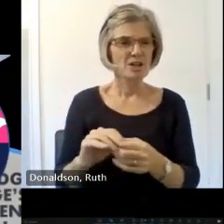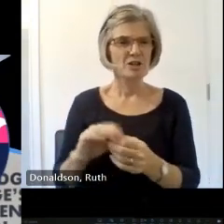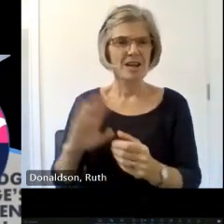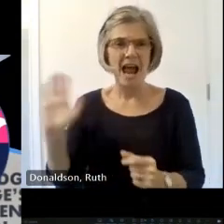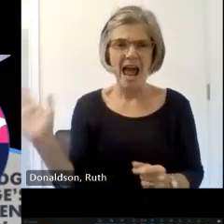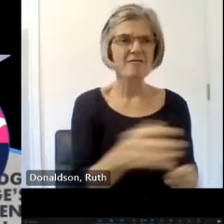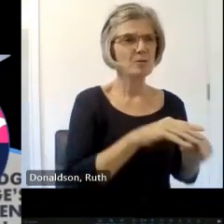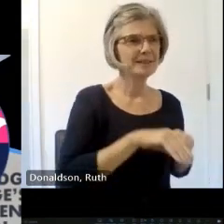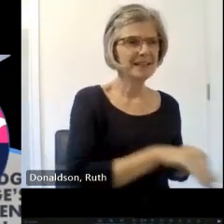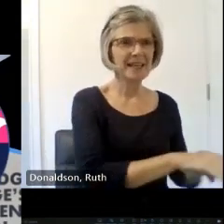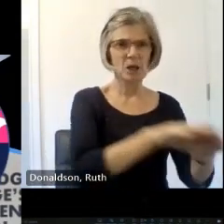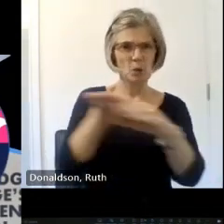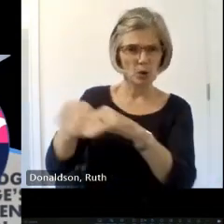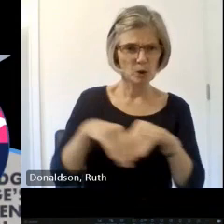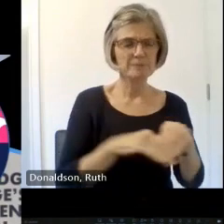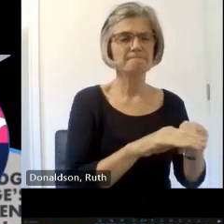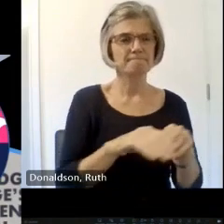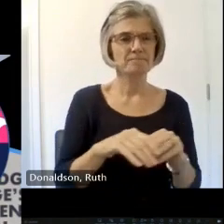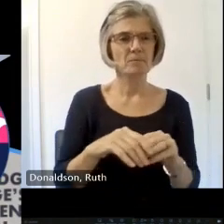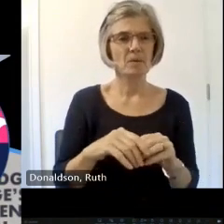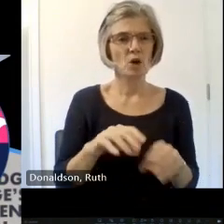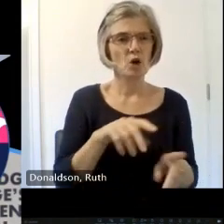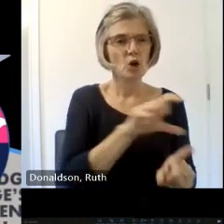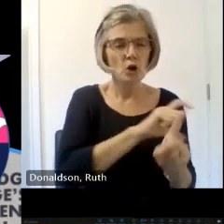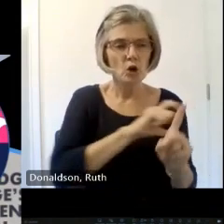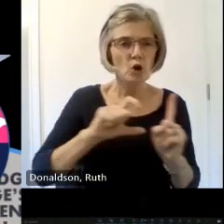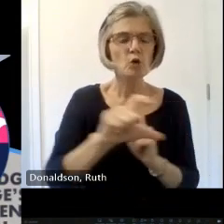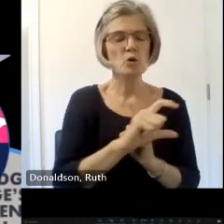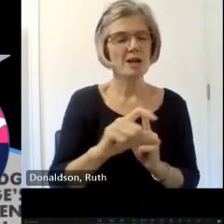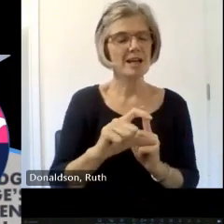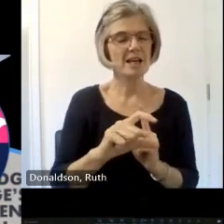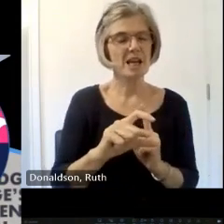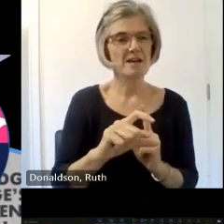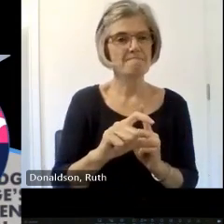represent Community voice at a national level we hold meetups conduct research Advocate the natural